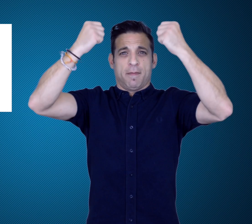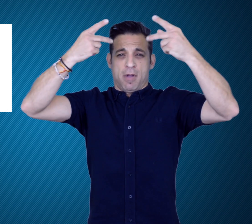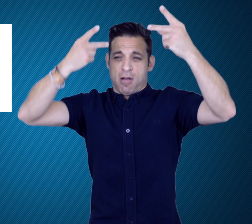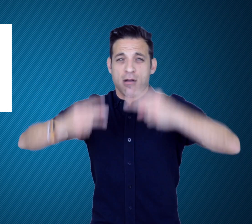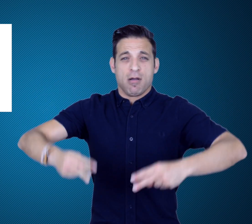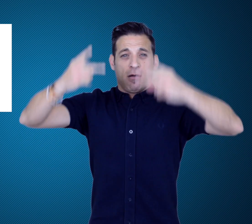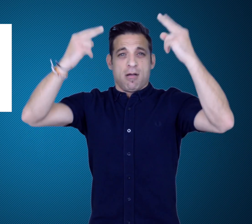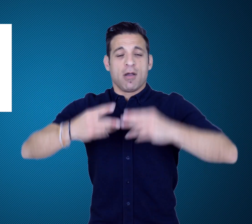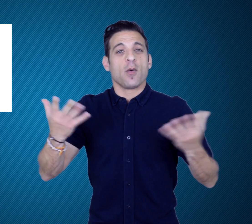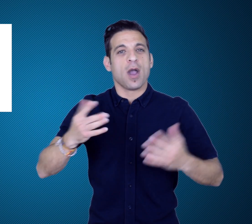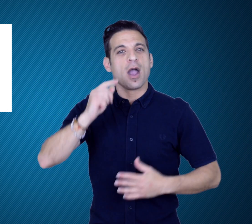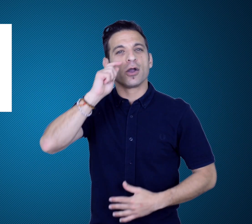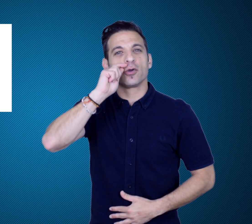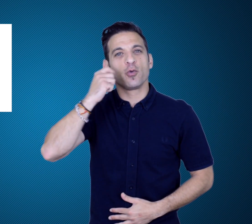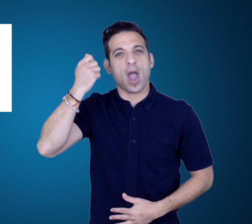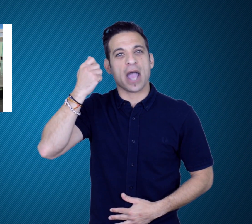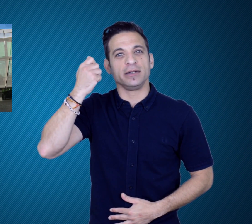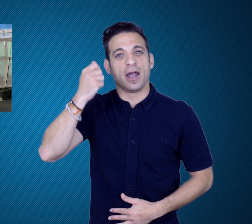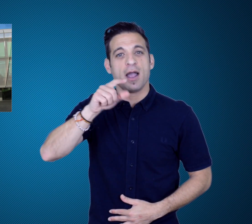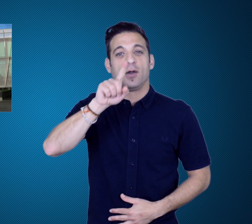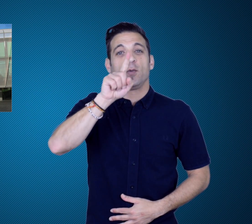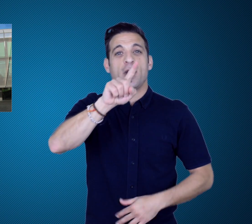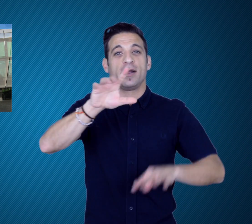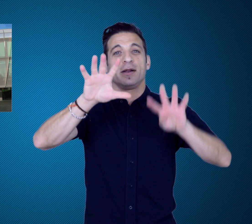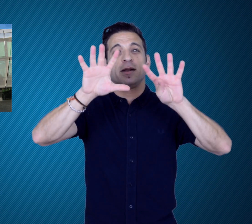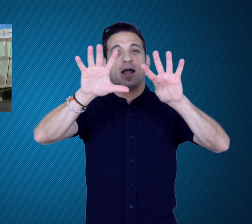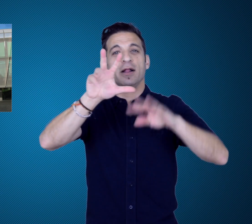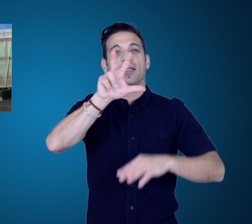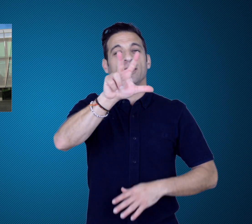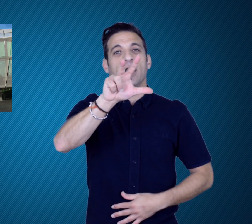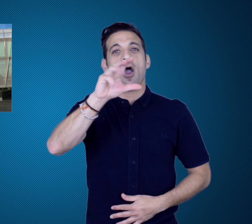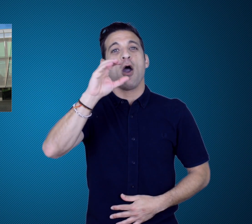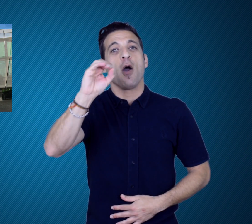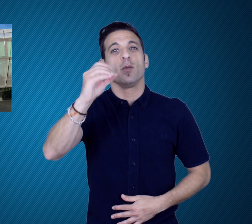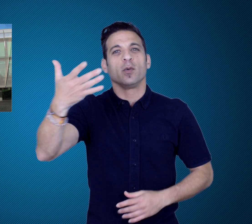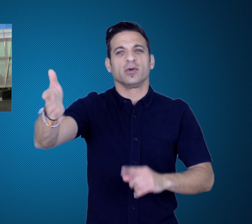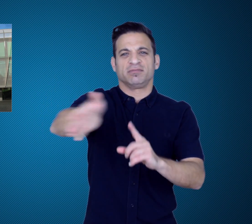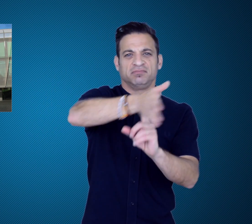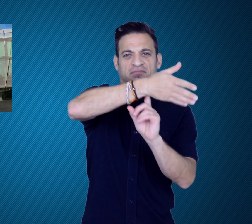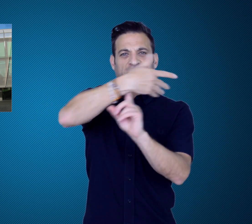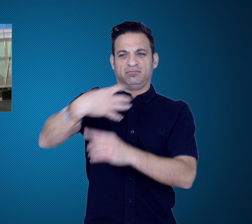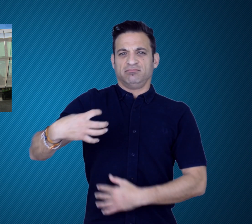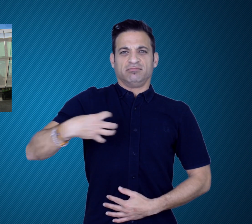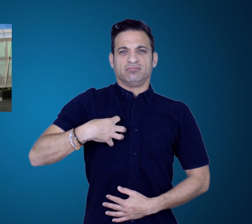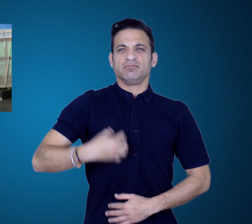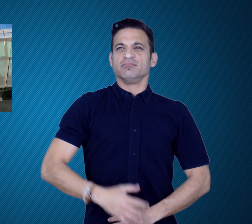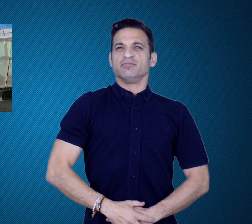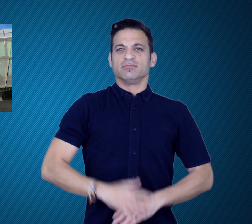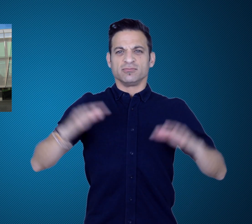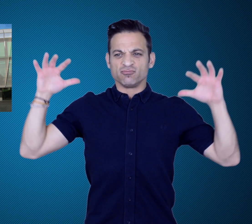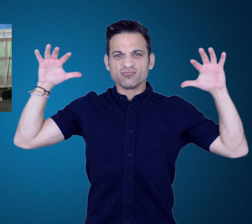The first World Cup was held in Uruguay in 1930